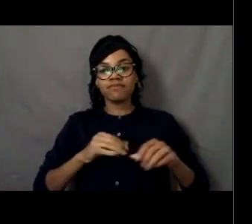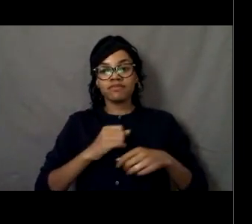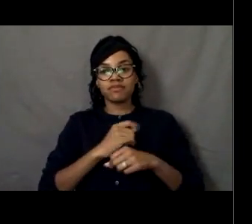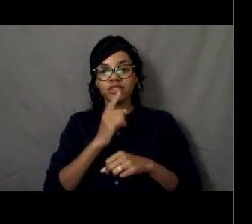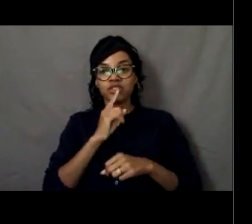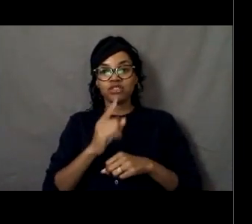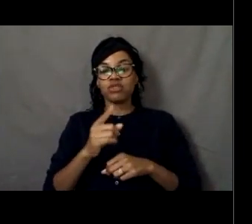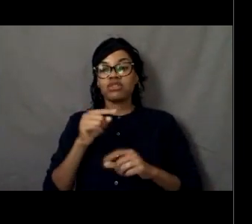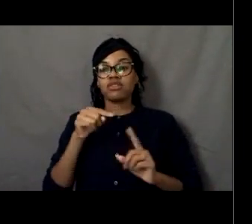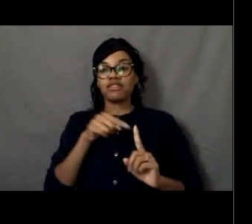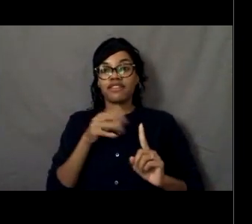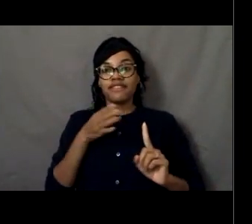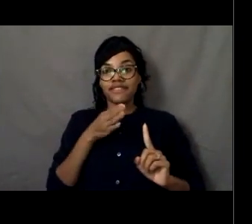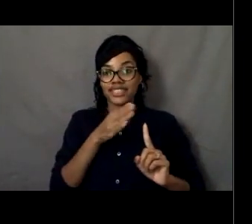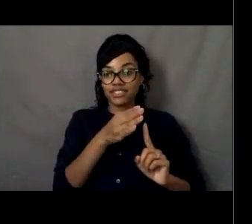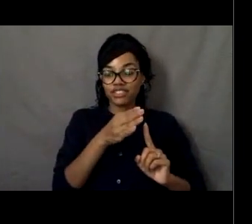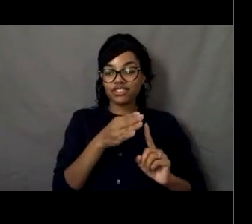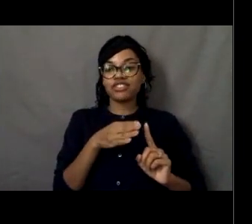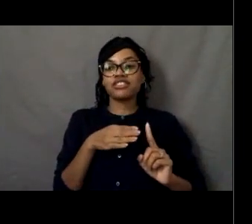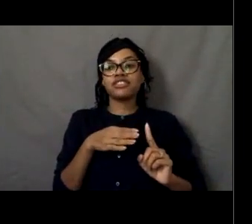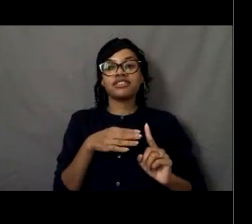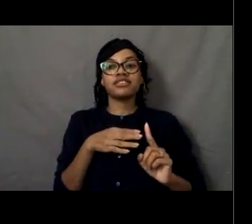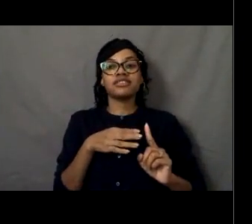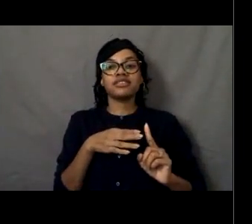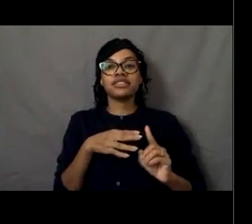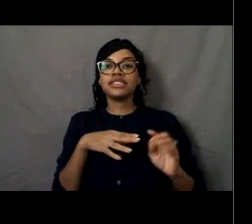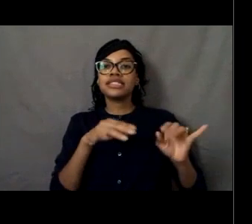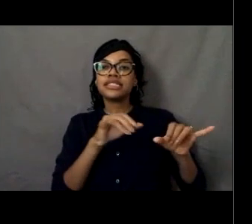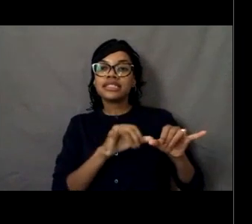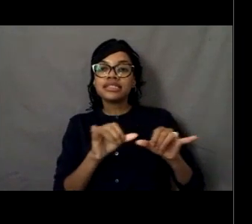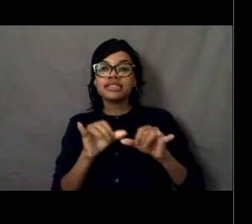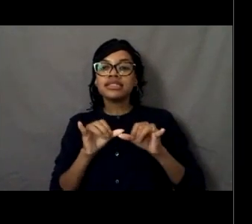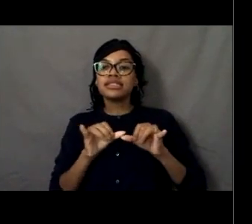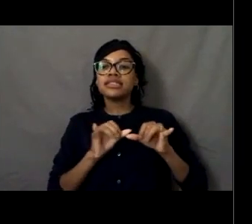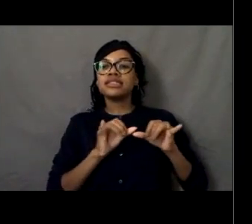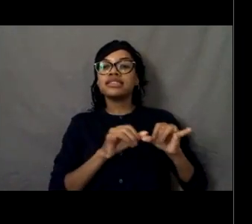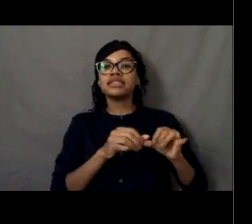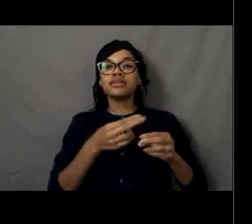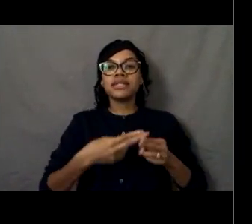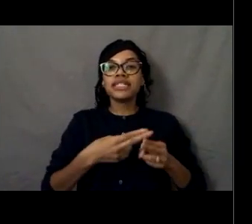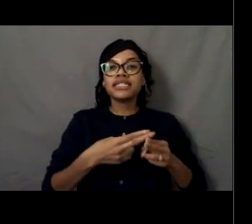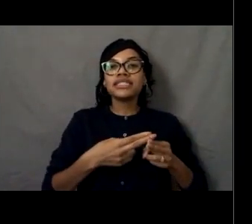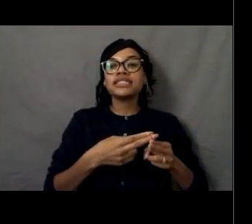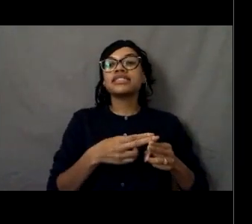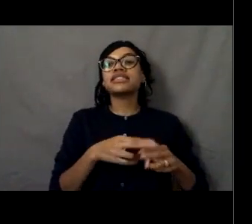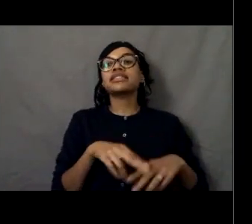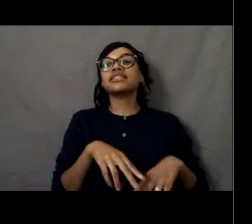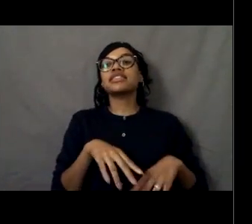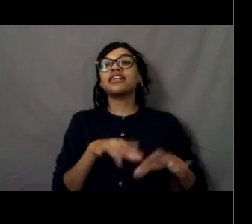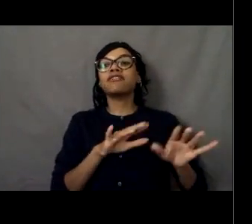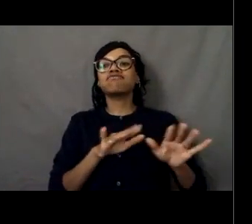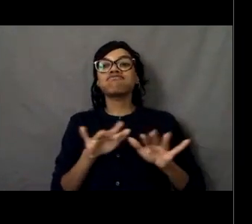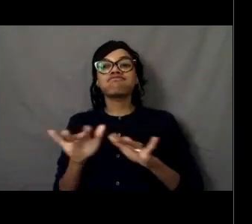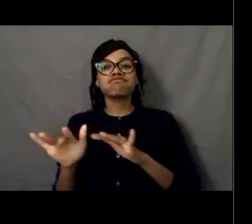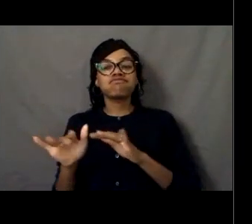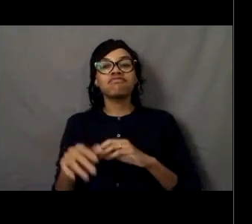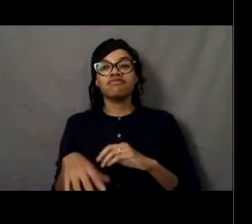out of the net and taking sizes and measuring and weighing and just taking all of that good information